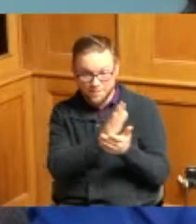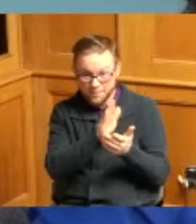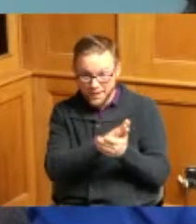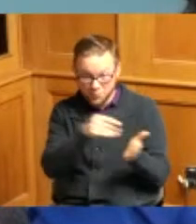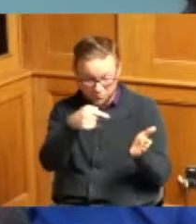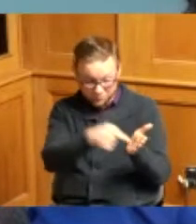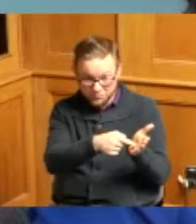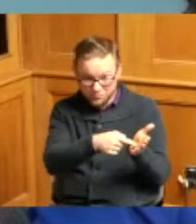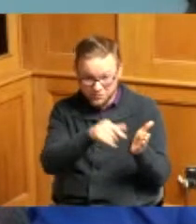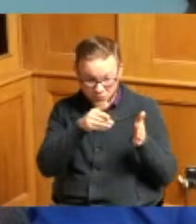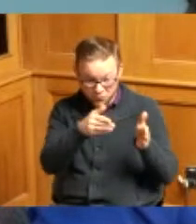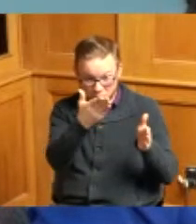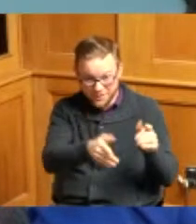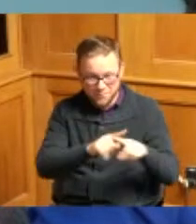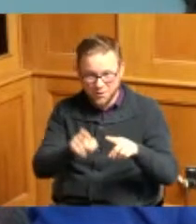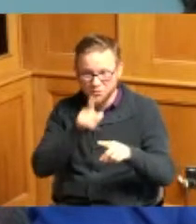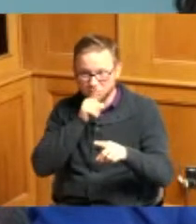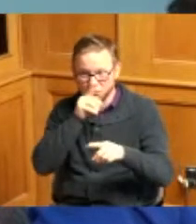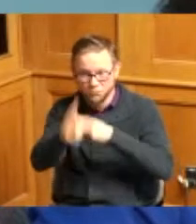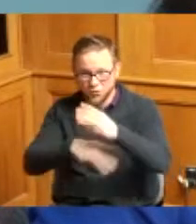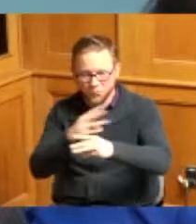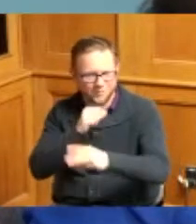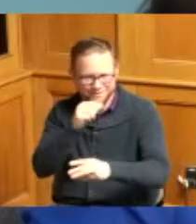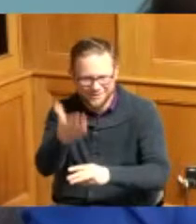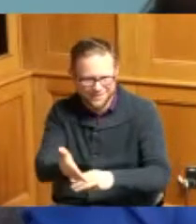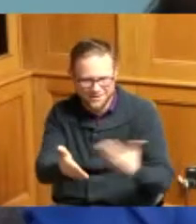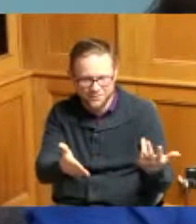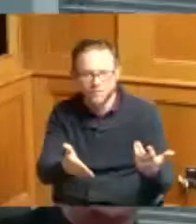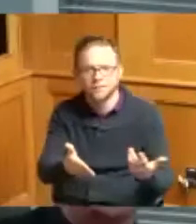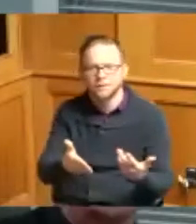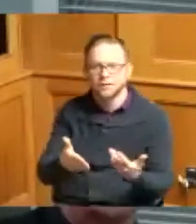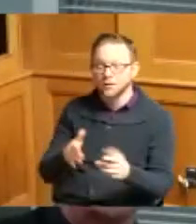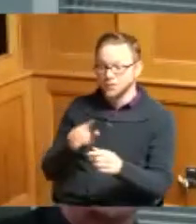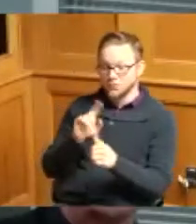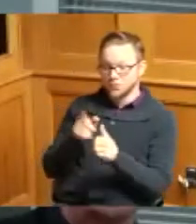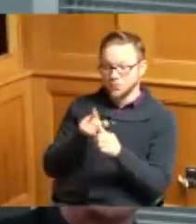in real life I guess well to answer your first question I do not have all the dates in front